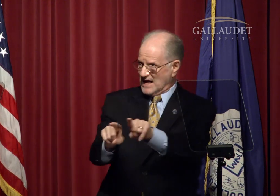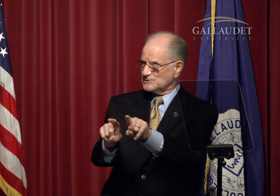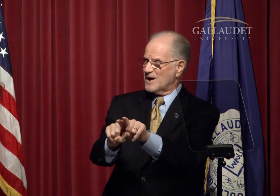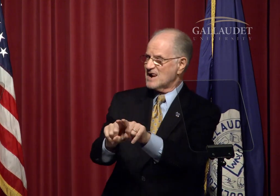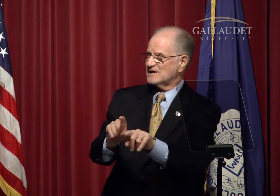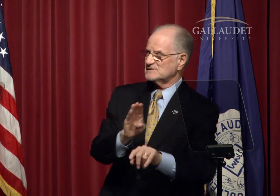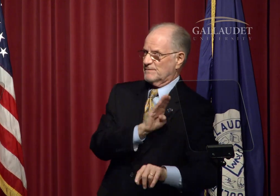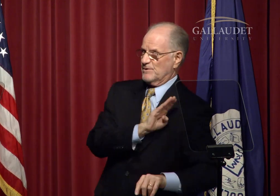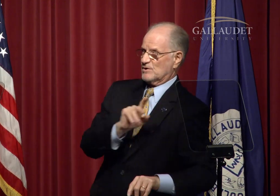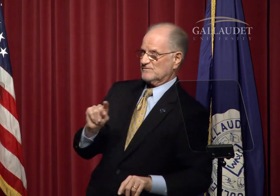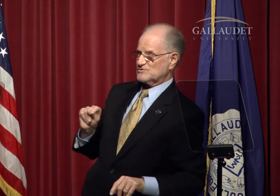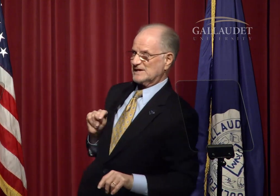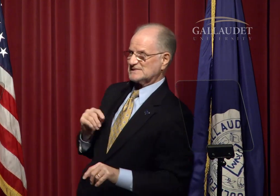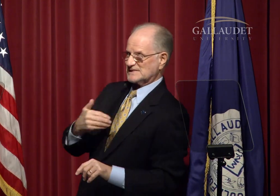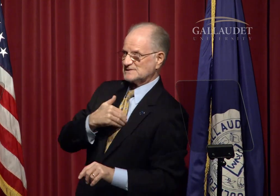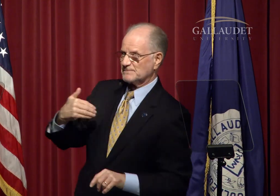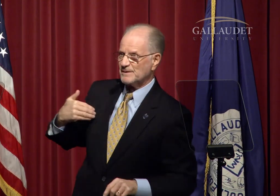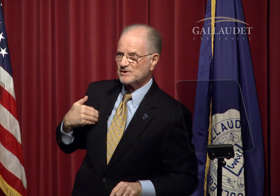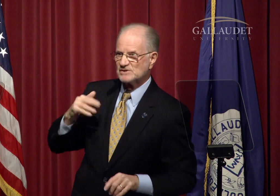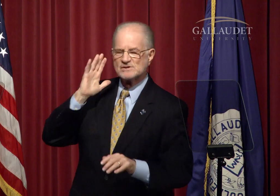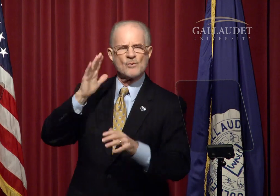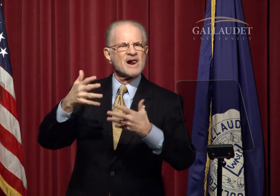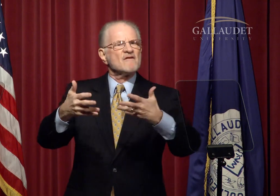and staff as well as board members